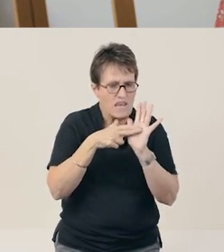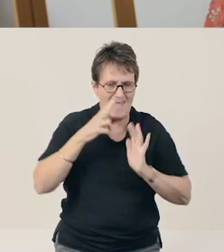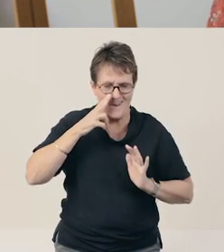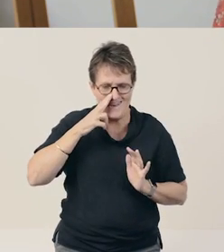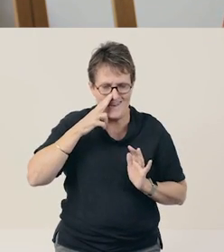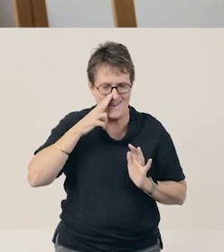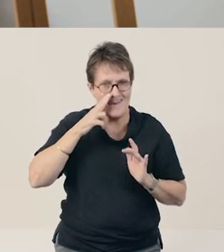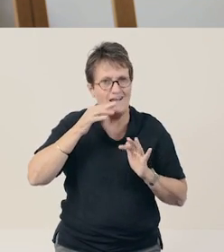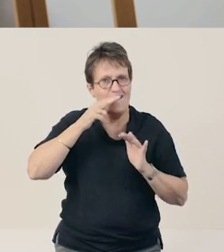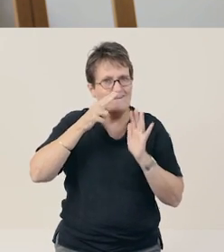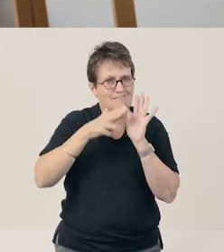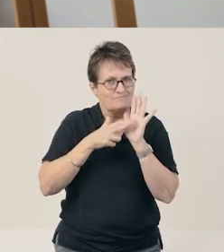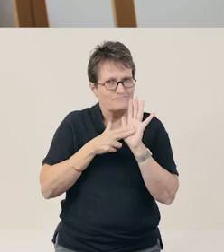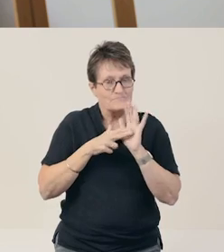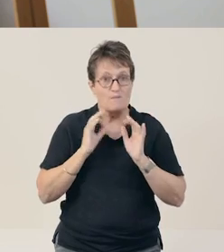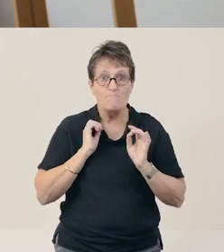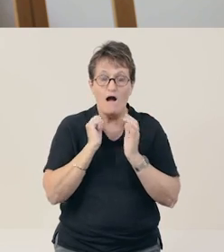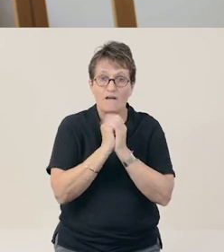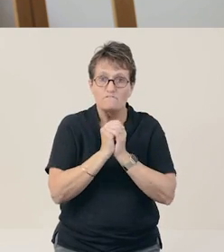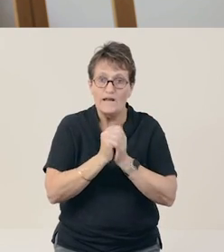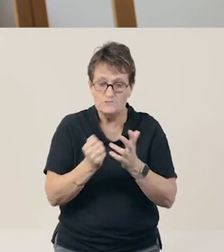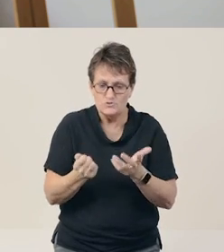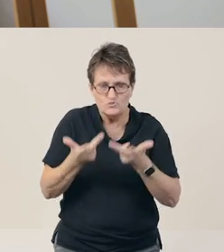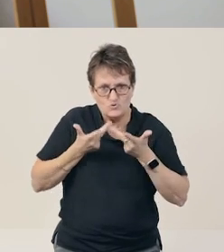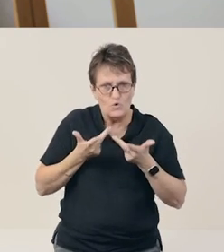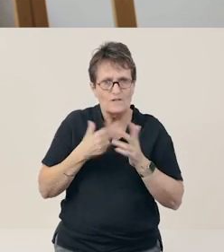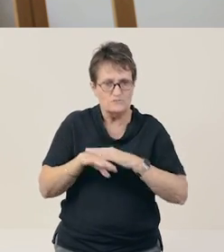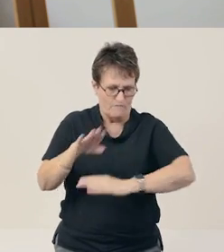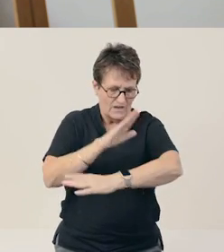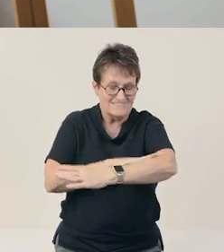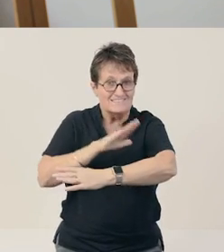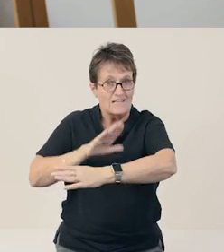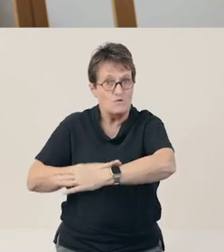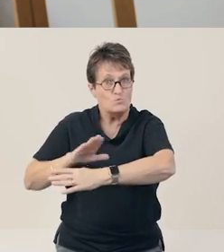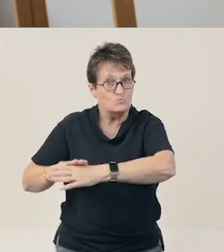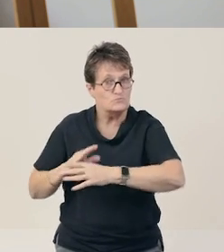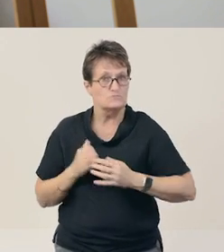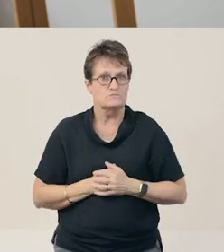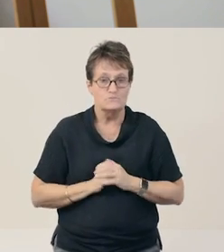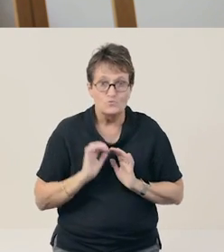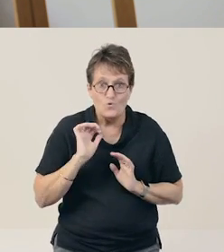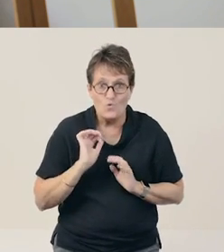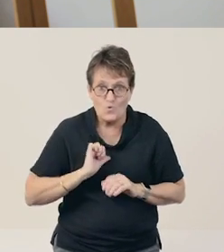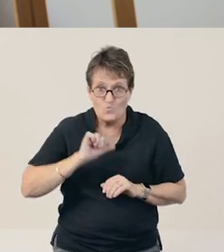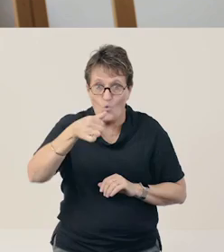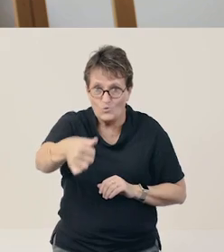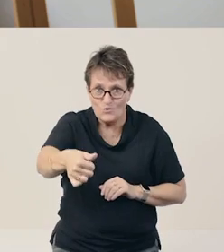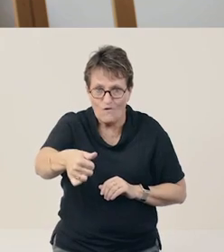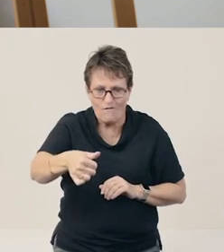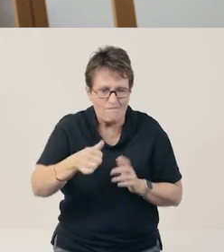My friend, Sarah, helped us learn about syllables. Now it’s your turn. Hunt for objects around your house,